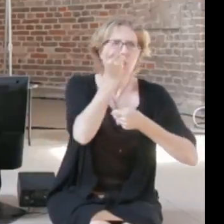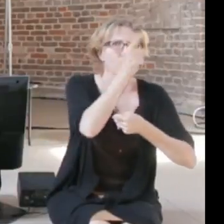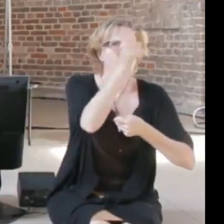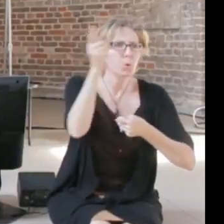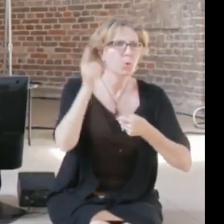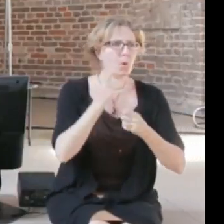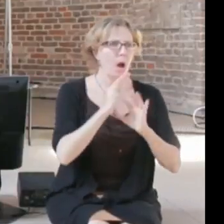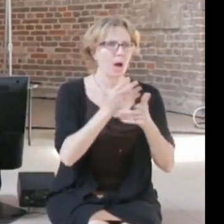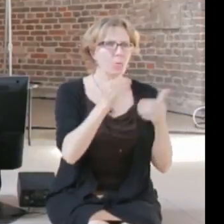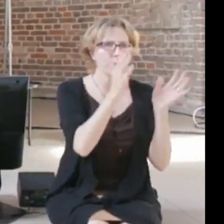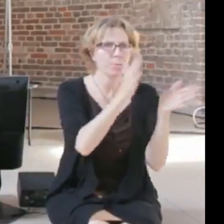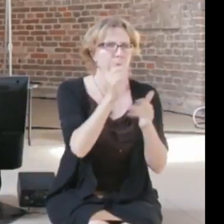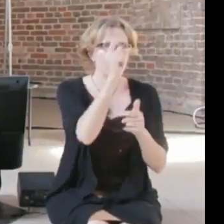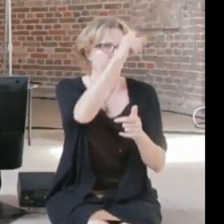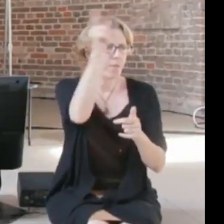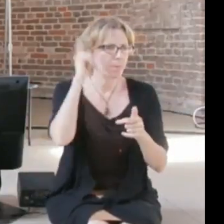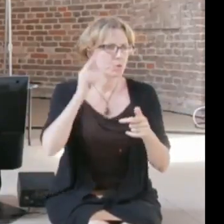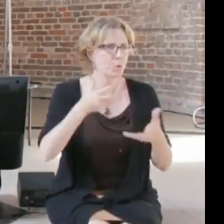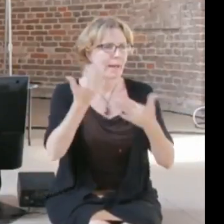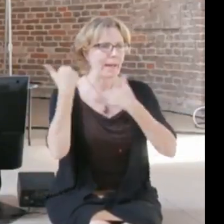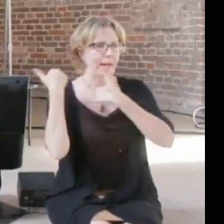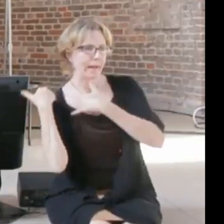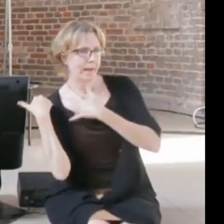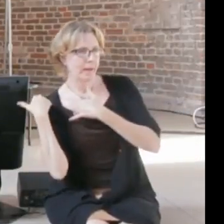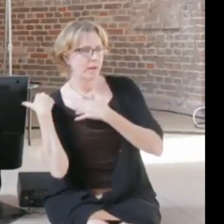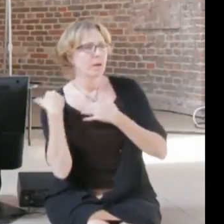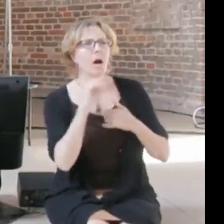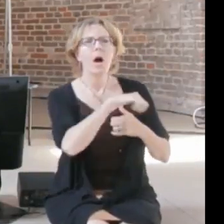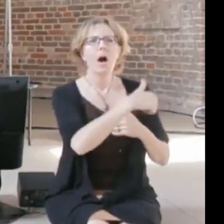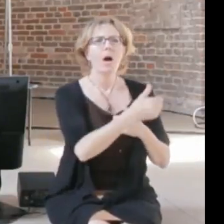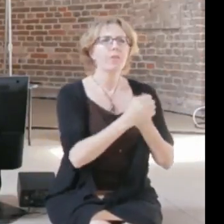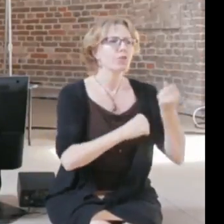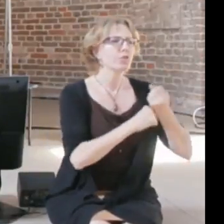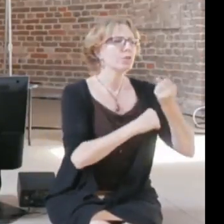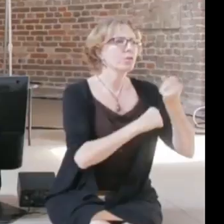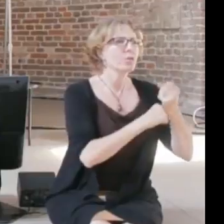responsibilities, what are some of the other pillars let's say of an approach to this?